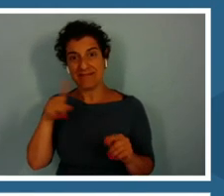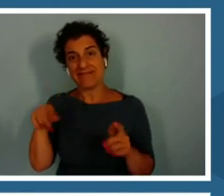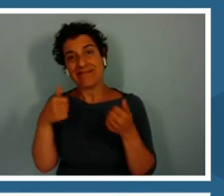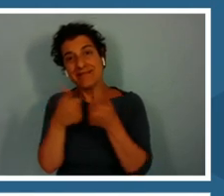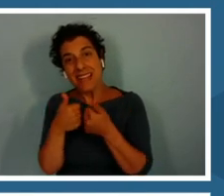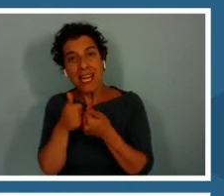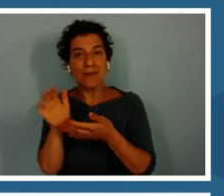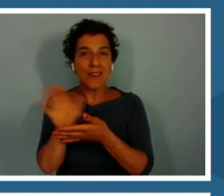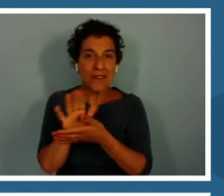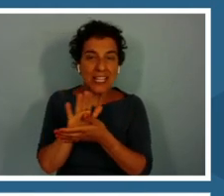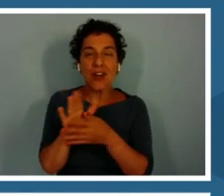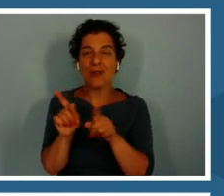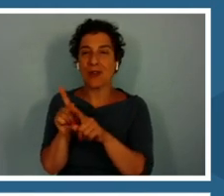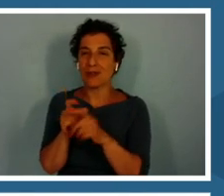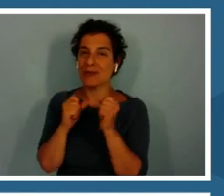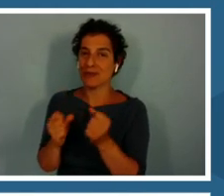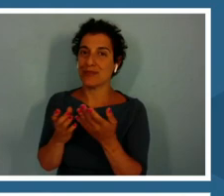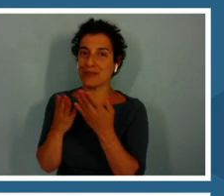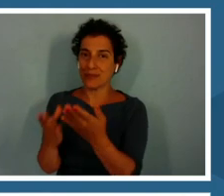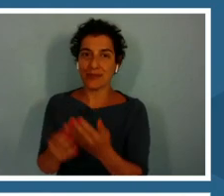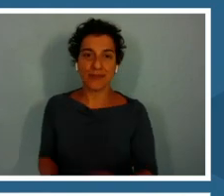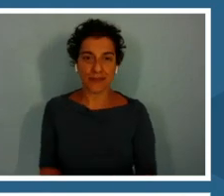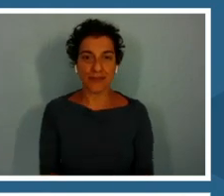I also recommend checking out.